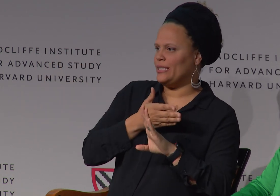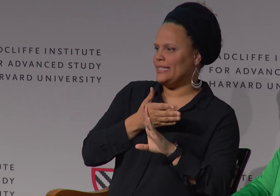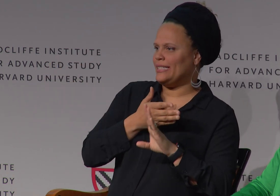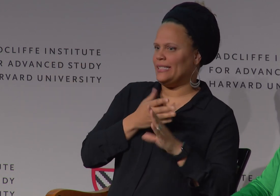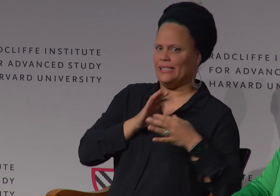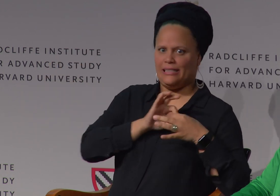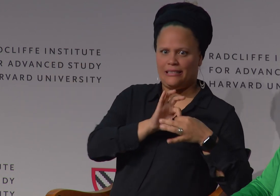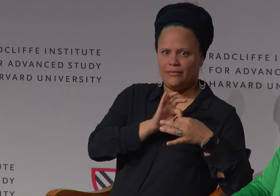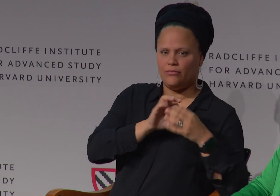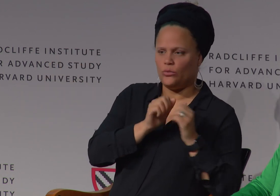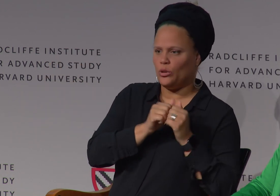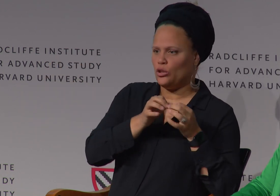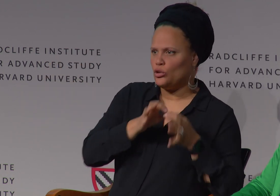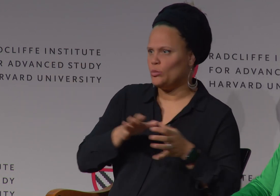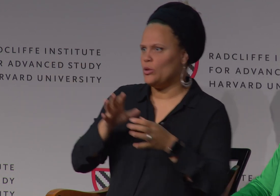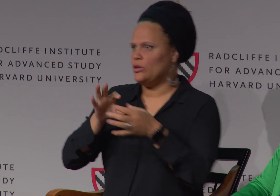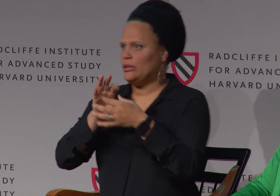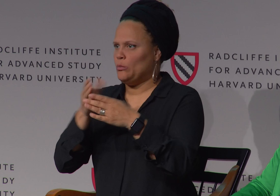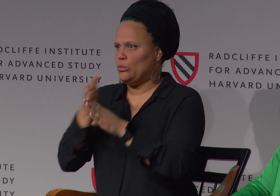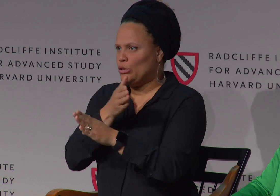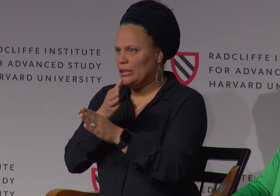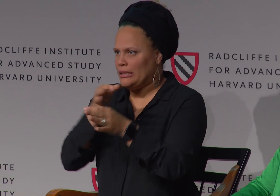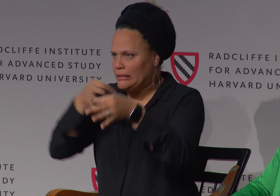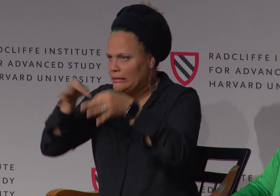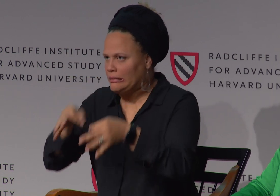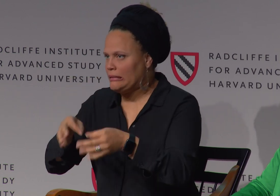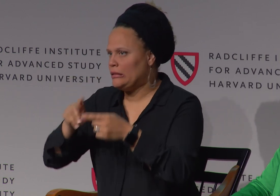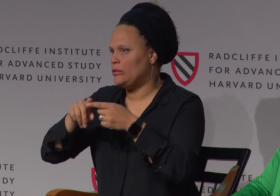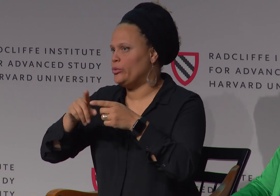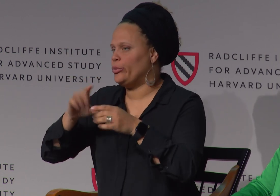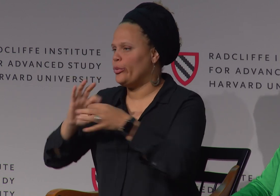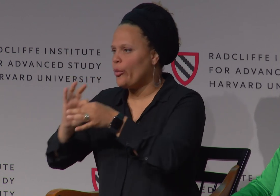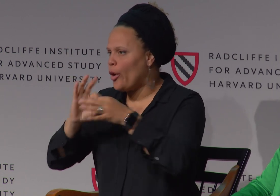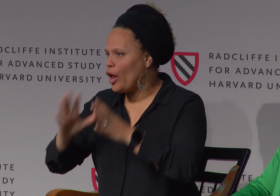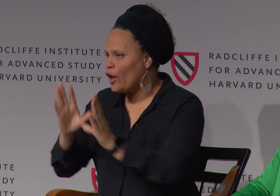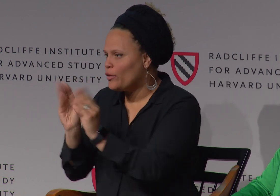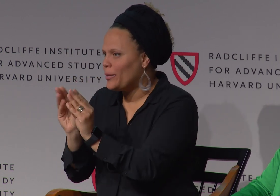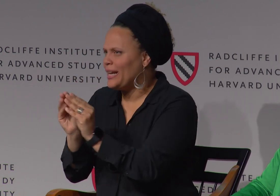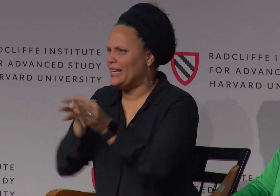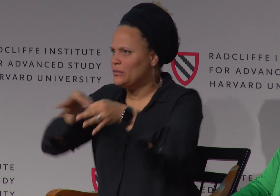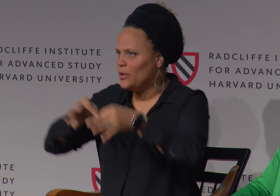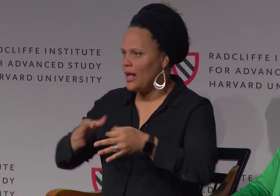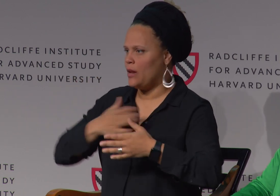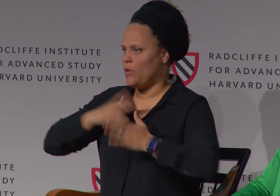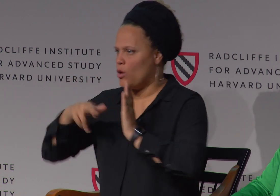So in a K through 12 situation where there might be an opportunity there to explain